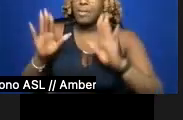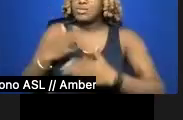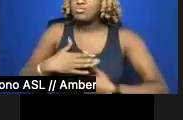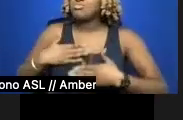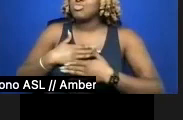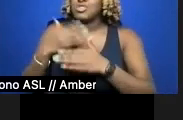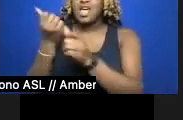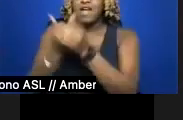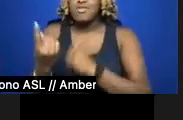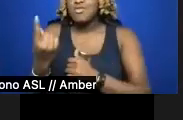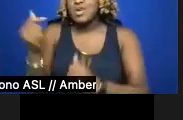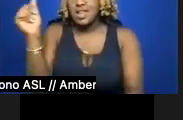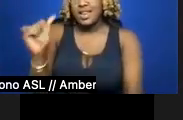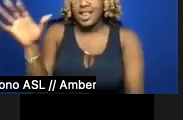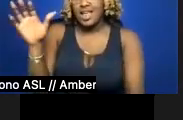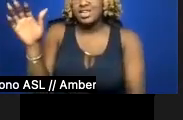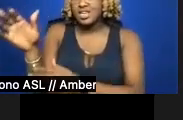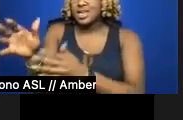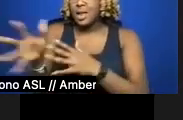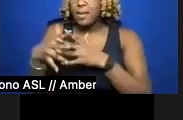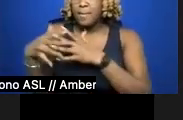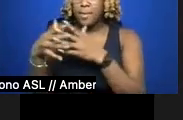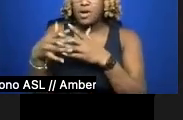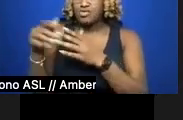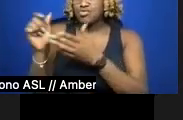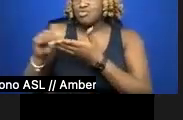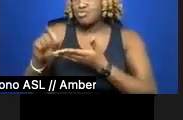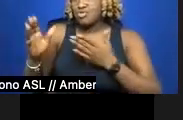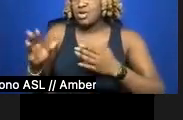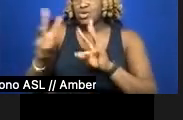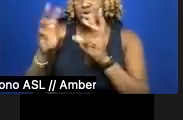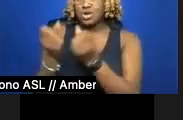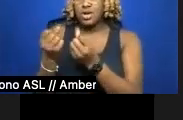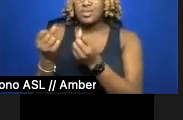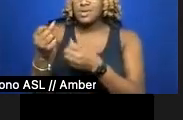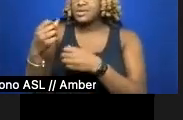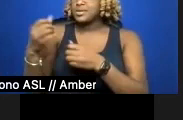Asian American Writers' Workshop that is making this possible. The poems I'm sharing this evening